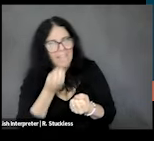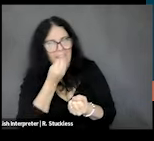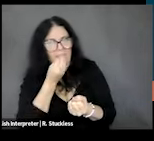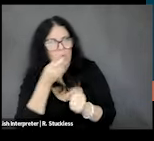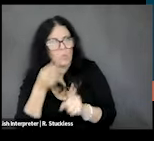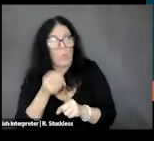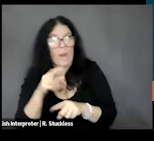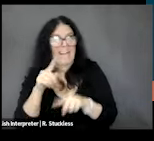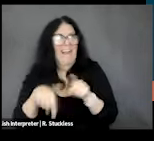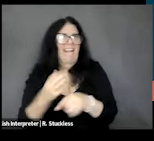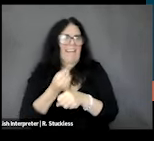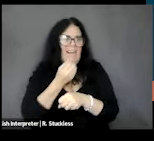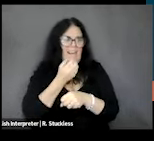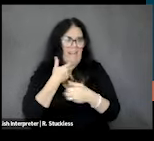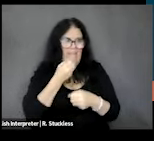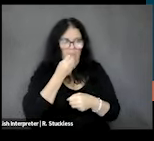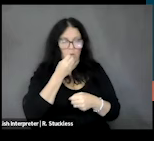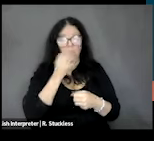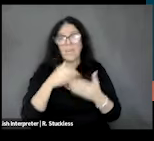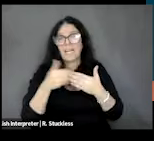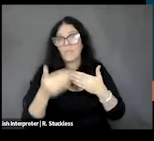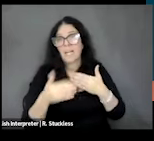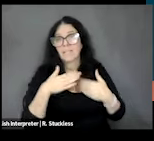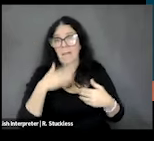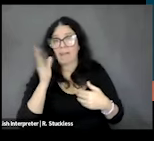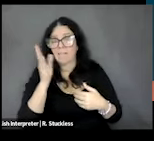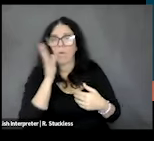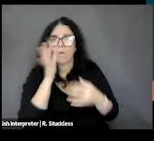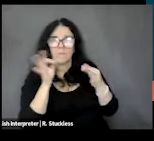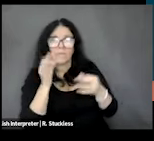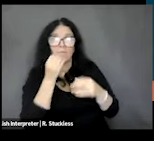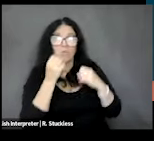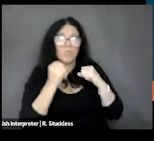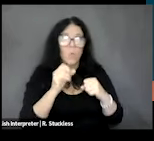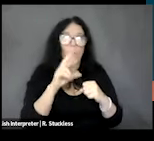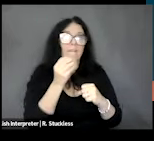For the rest of the talk, though I'll mainly be focusing on food security or food insecurity,